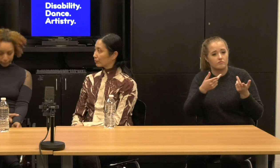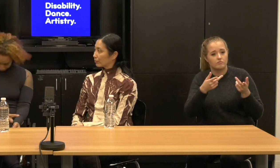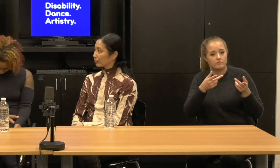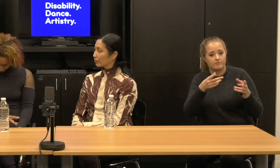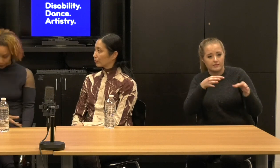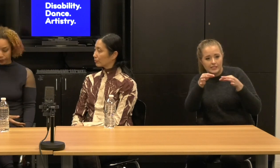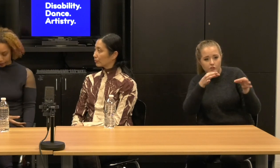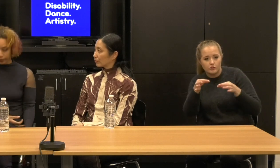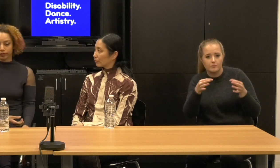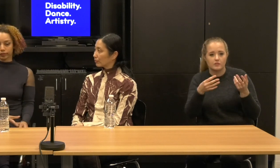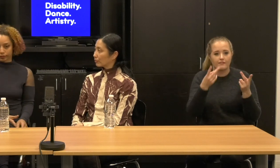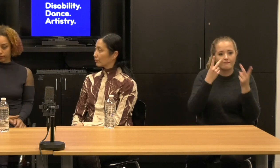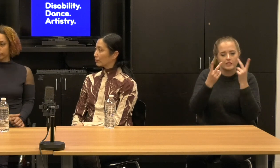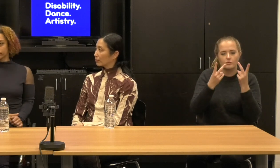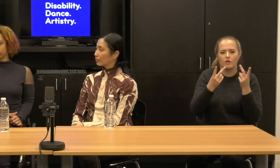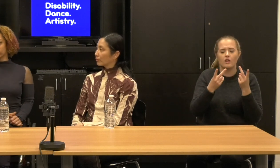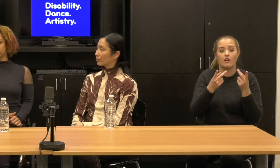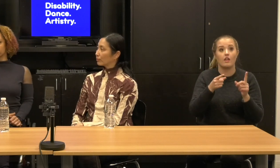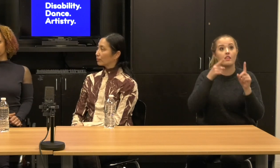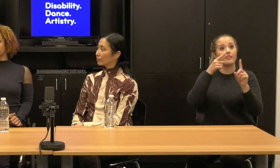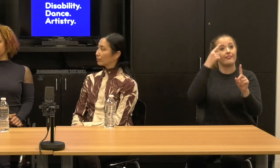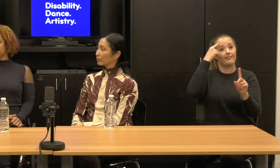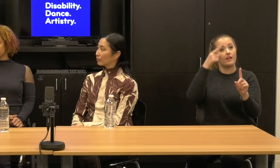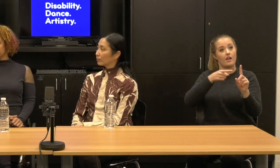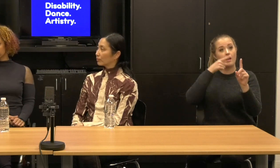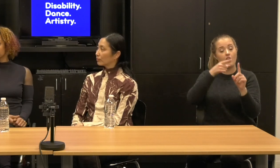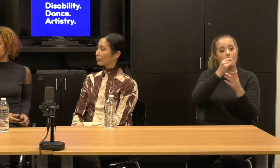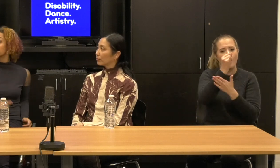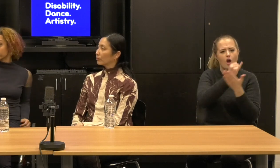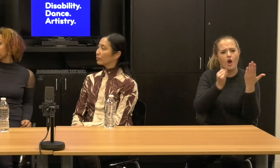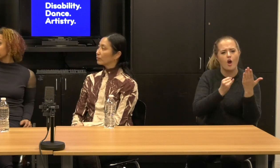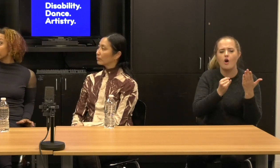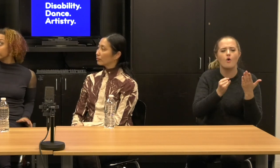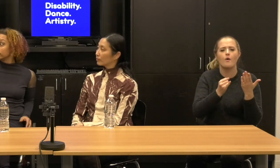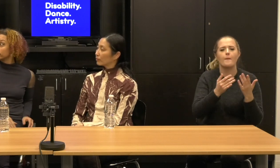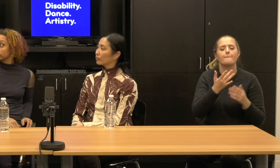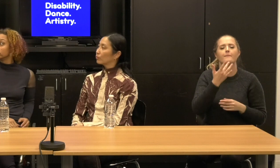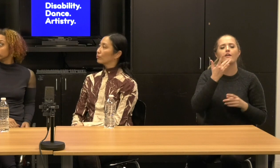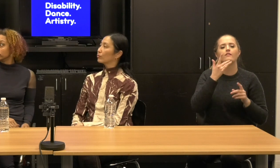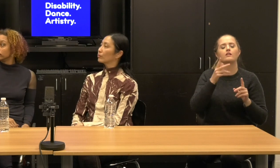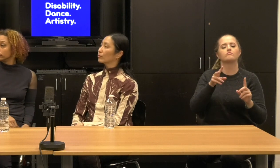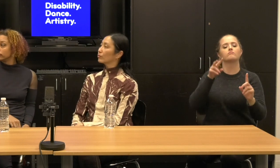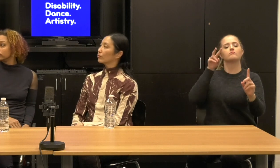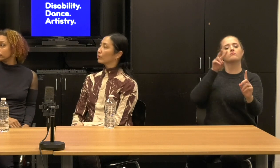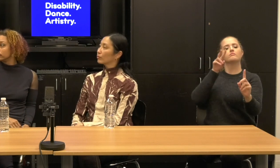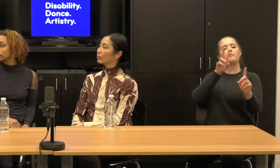They want to standardize it in a relatively objective, objective way because that is important